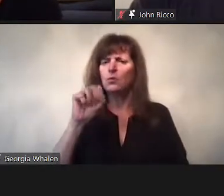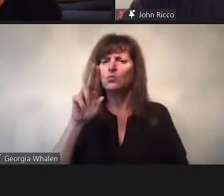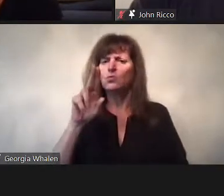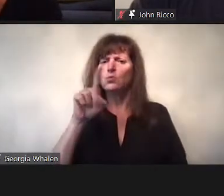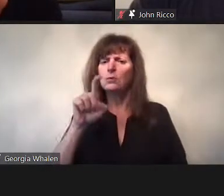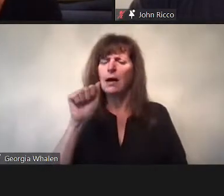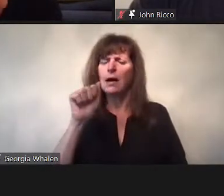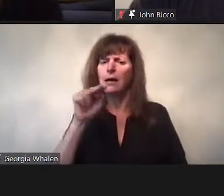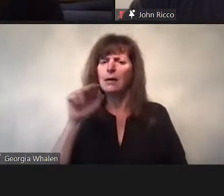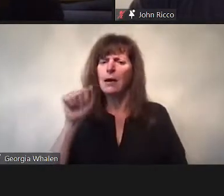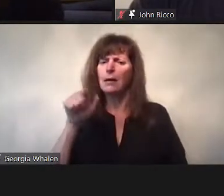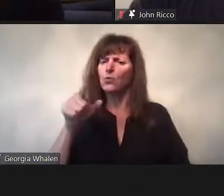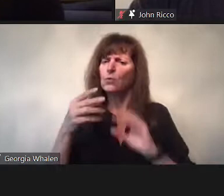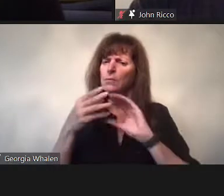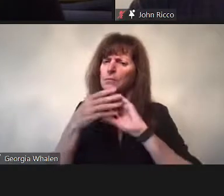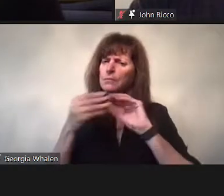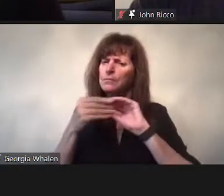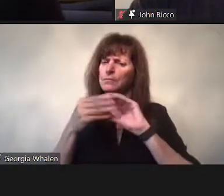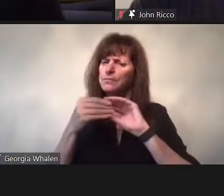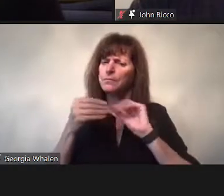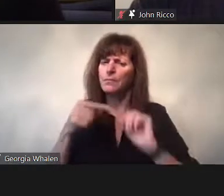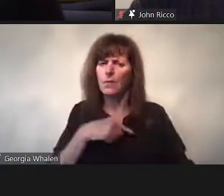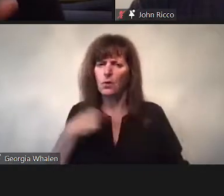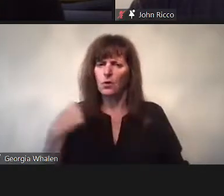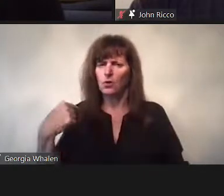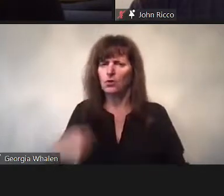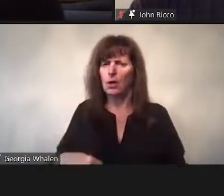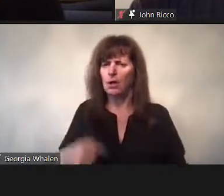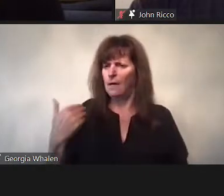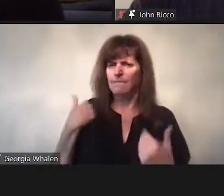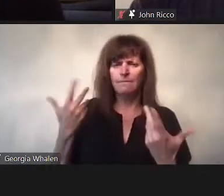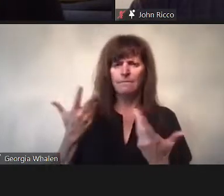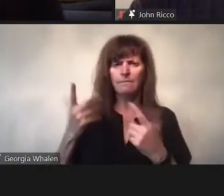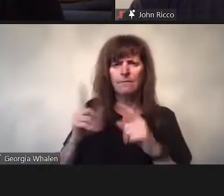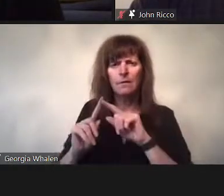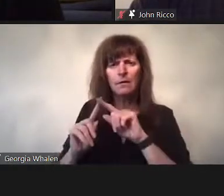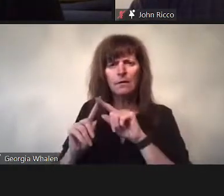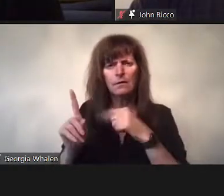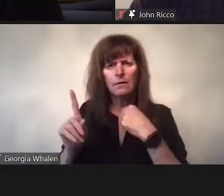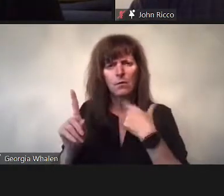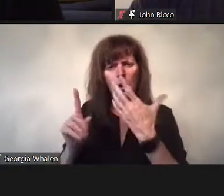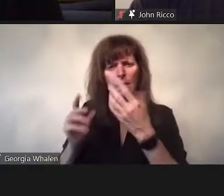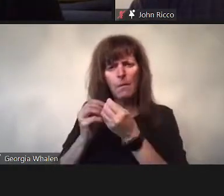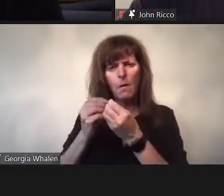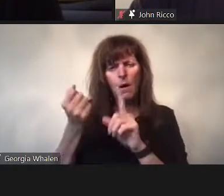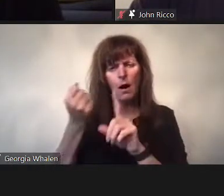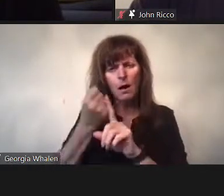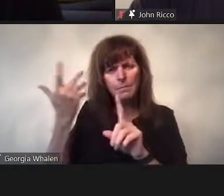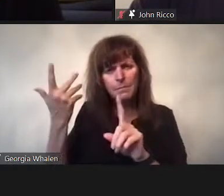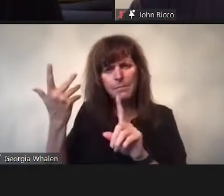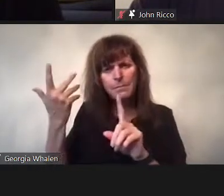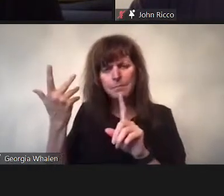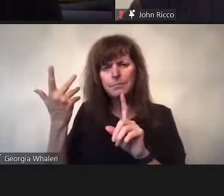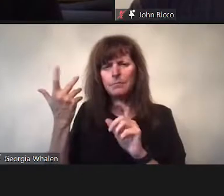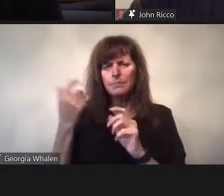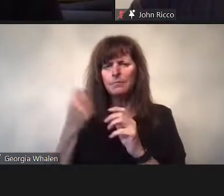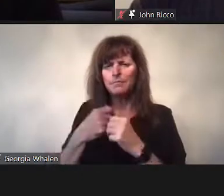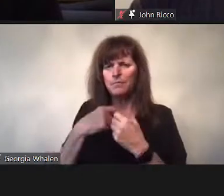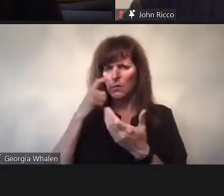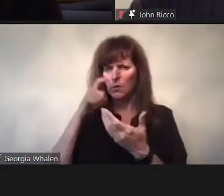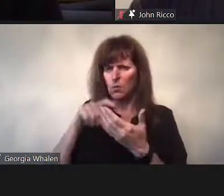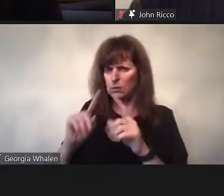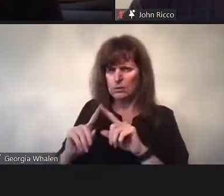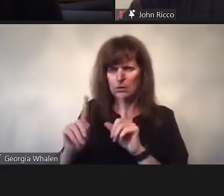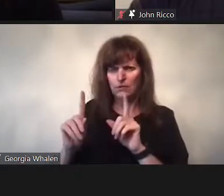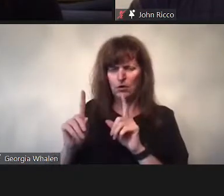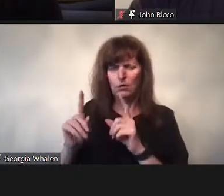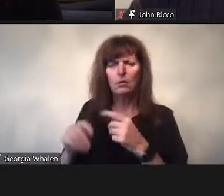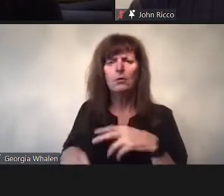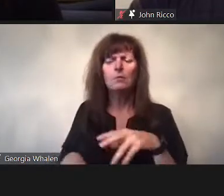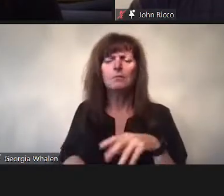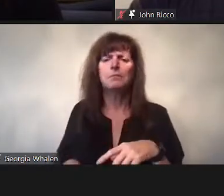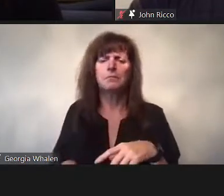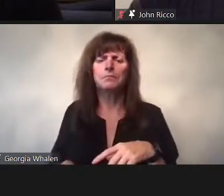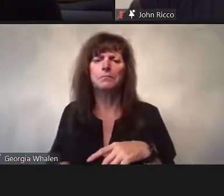Next we will ask Fan to come online and ask a quesiton.